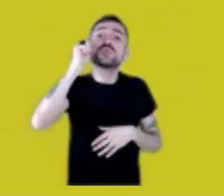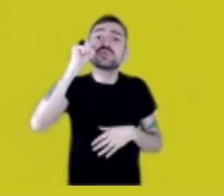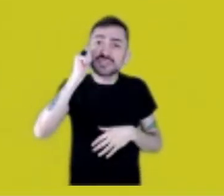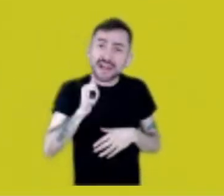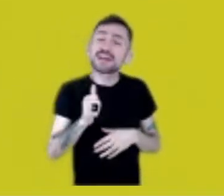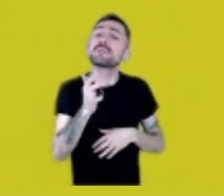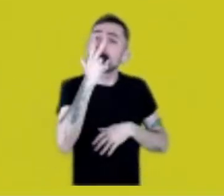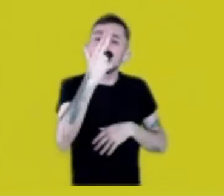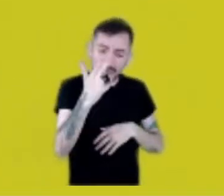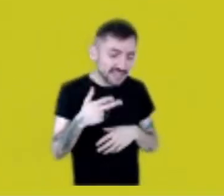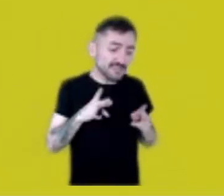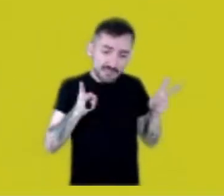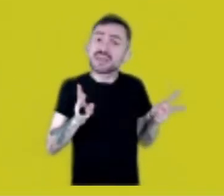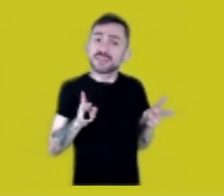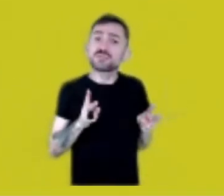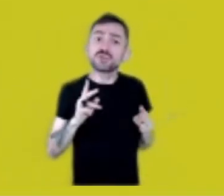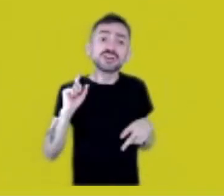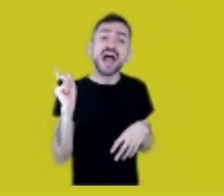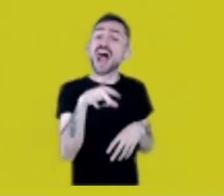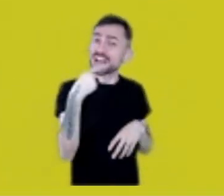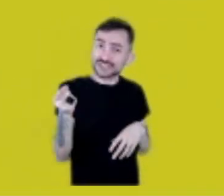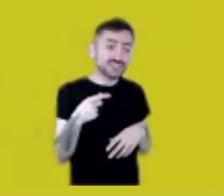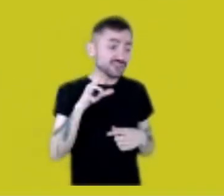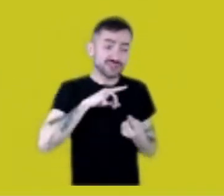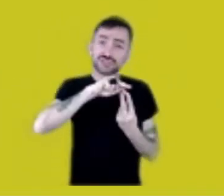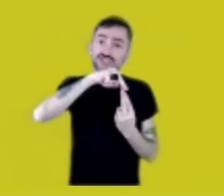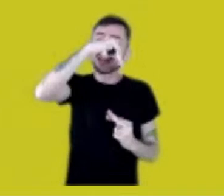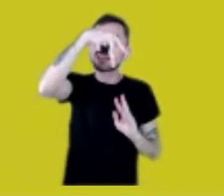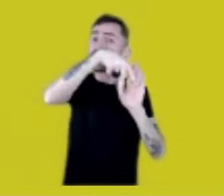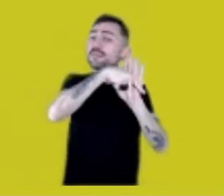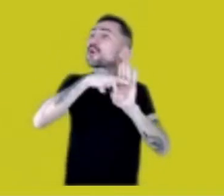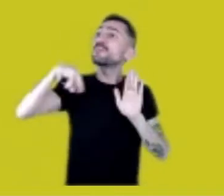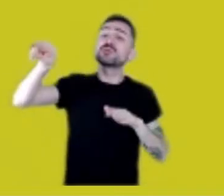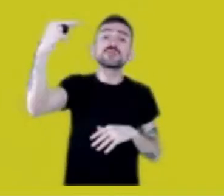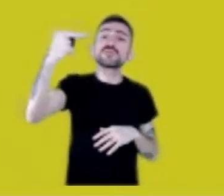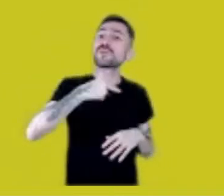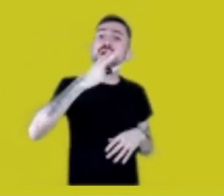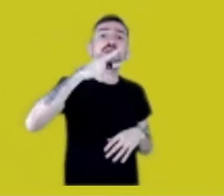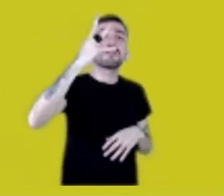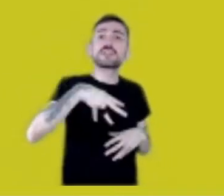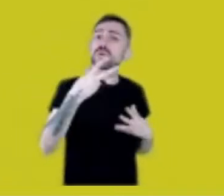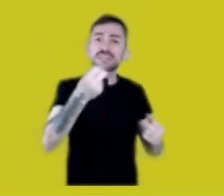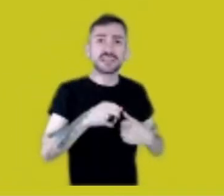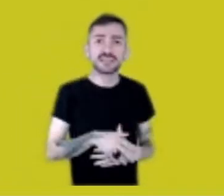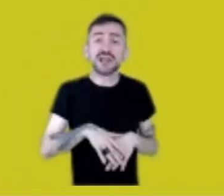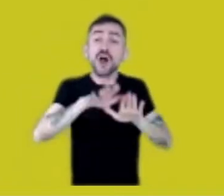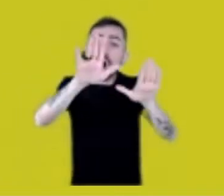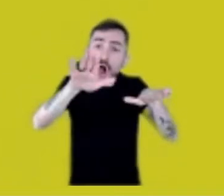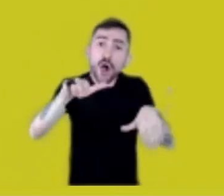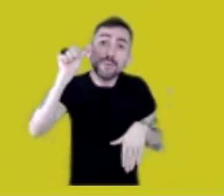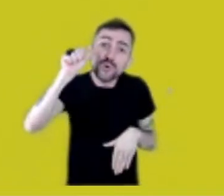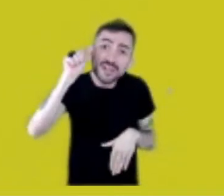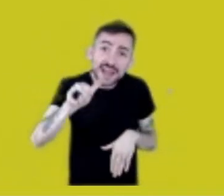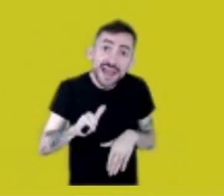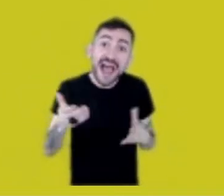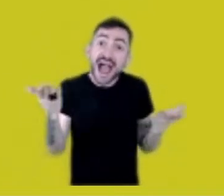and that role isn’t recognized! Attention, women! On the national and international scene,